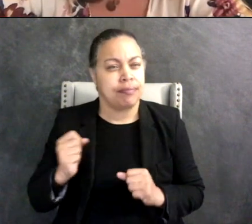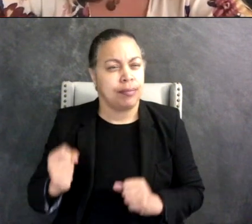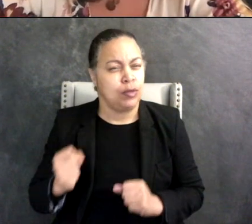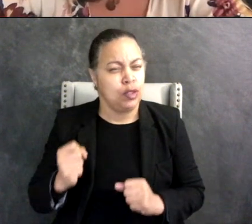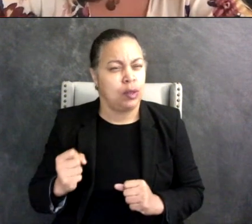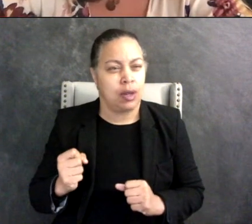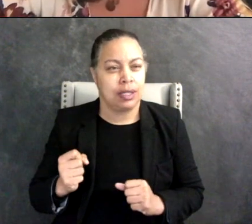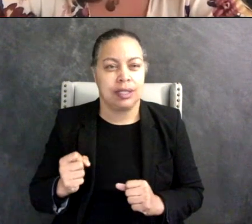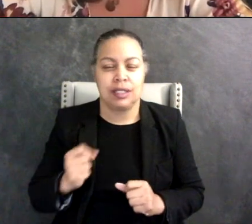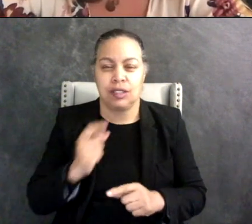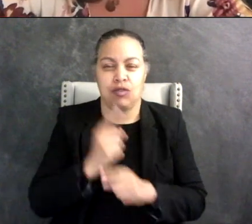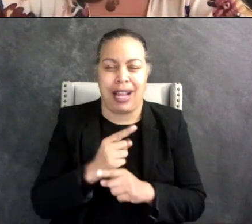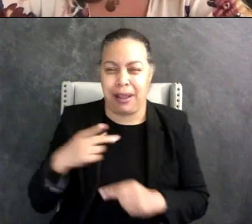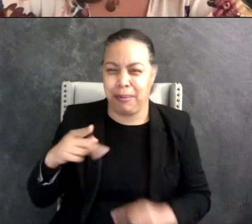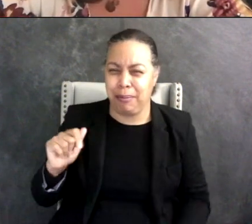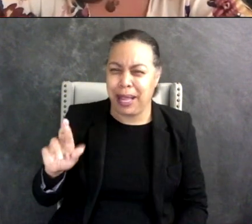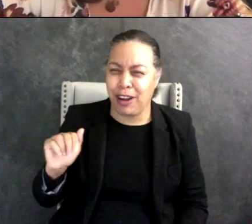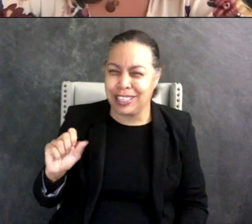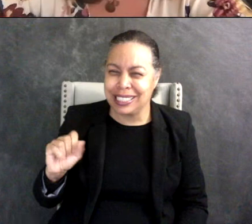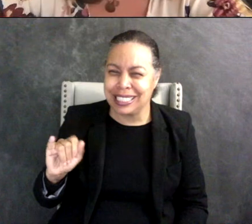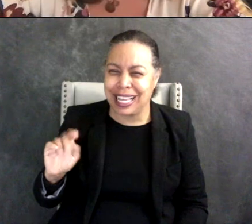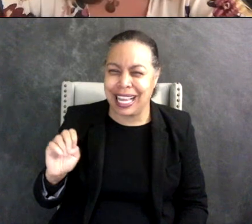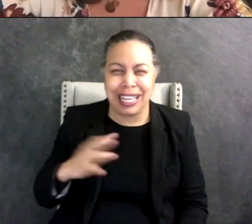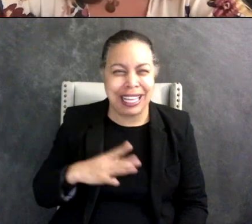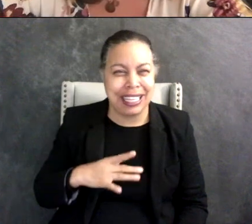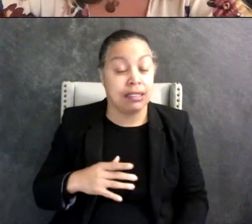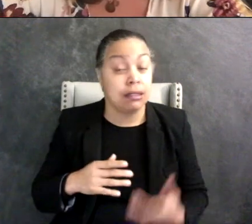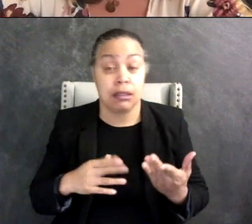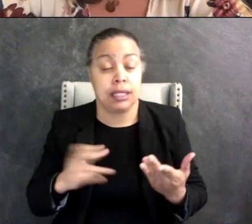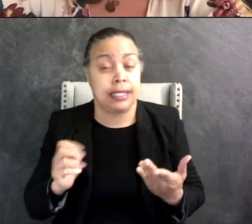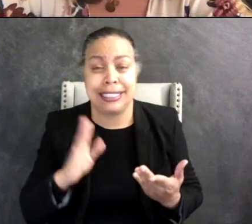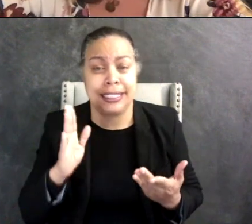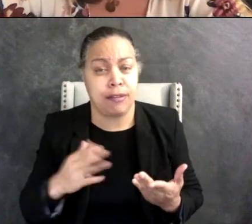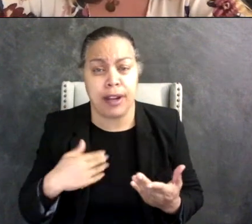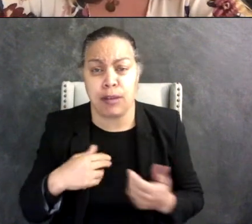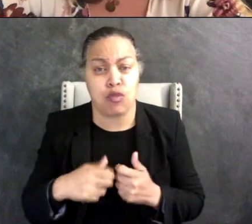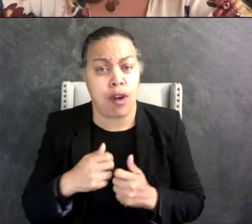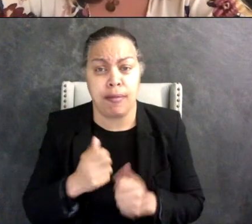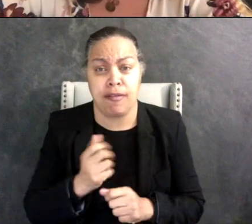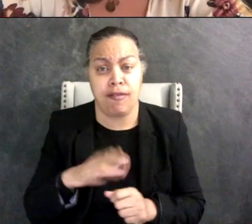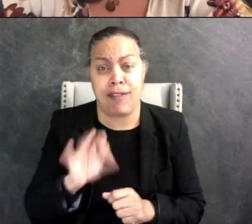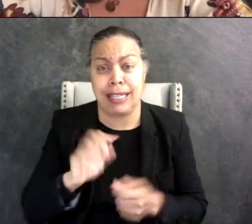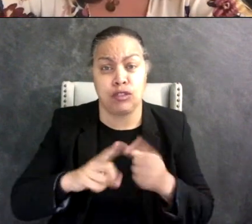Yeah he's never had a problem making friends in his own way and